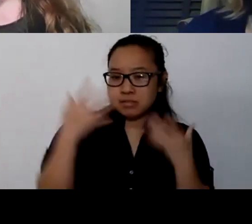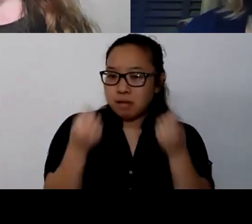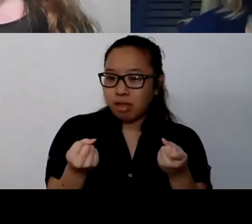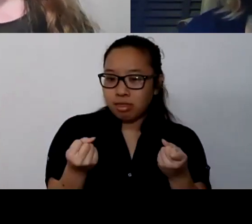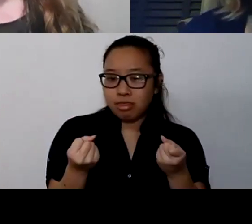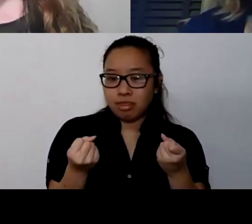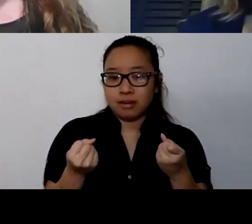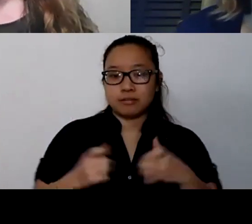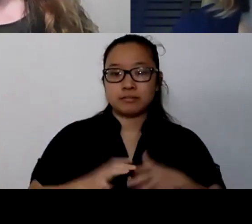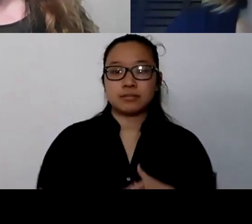And I will pass to Crystal.